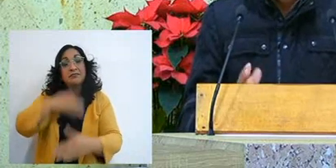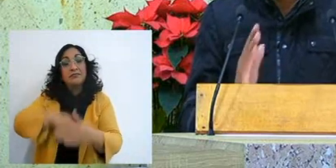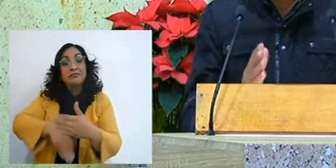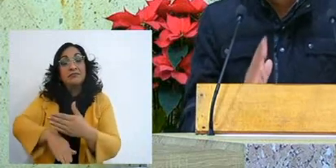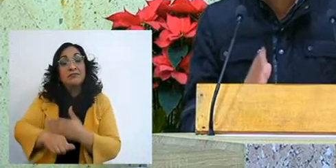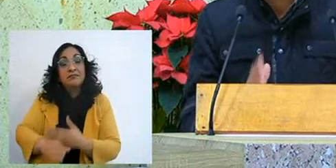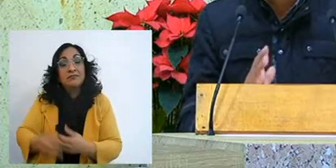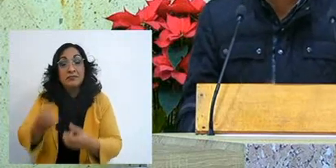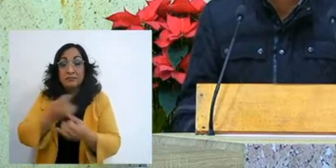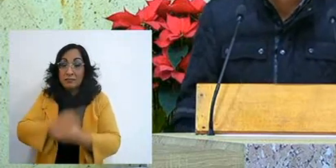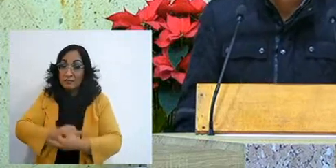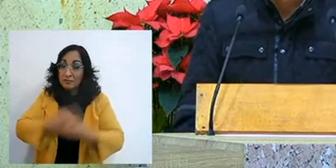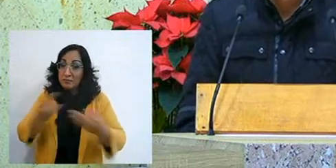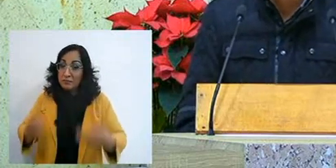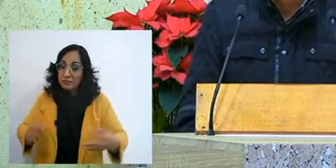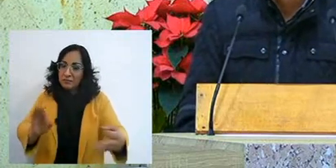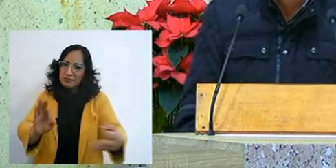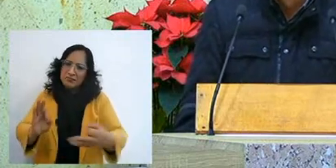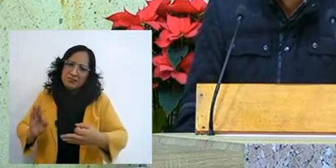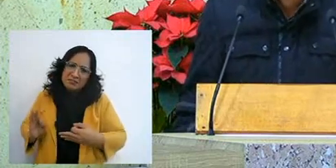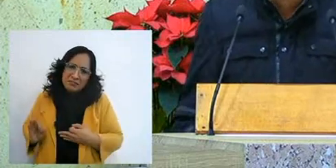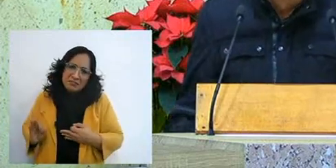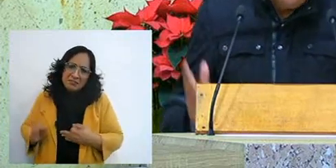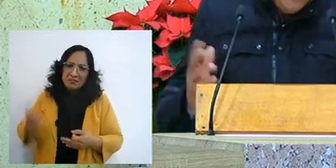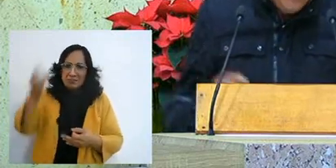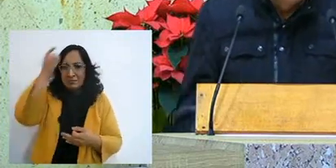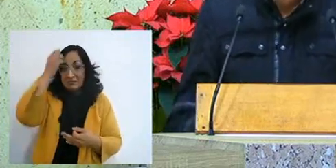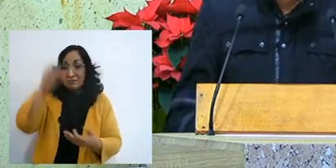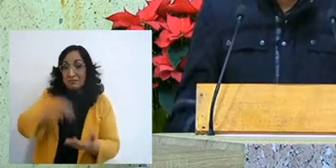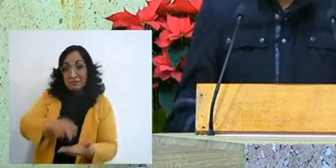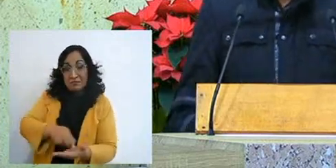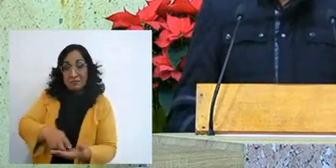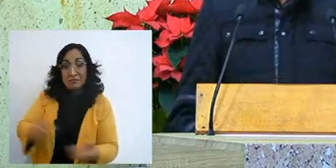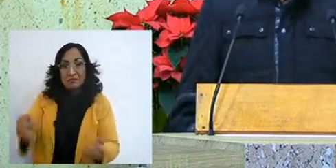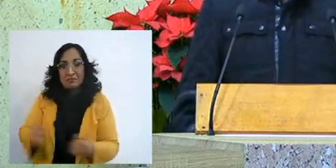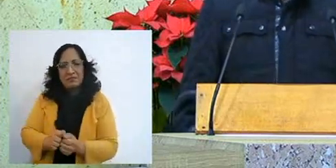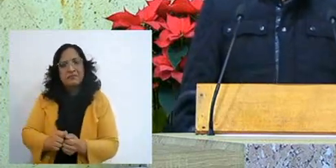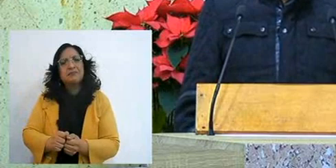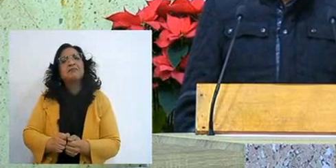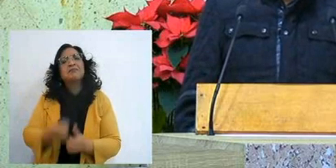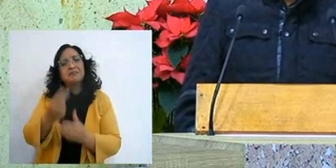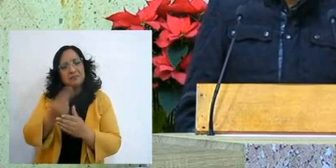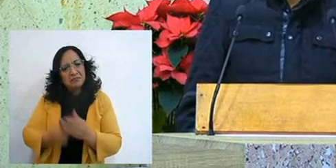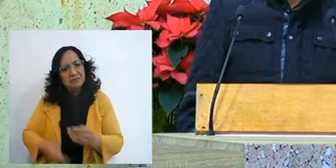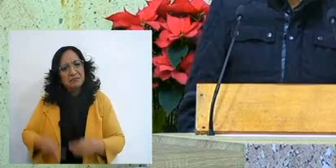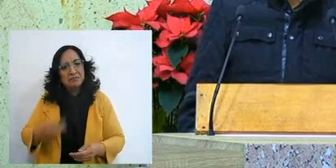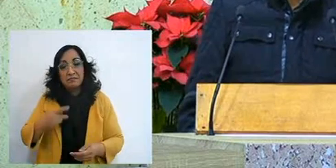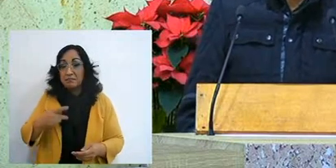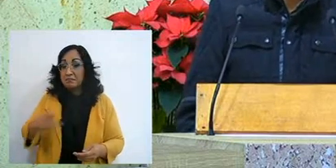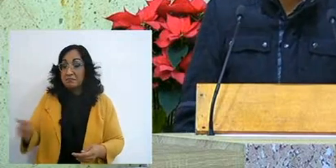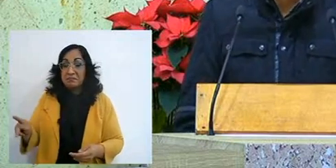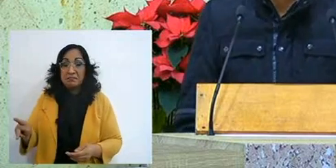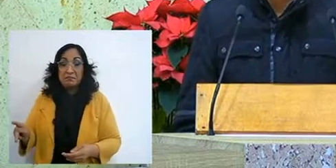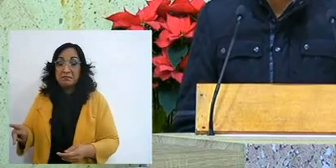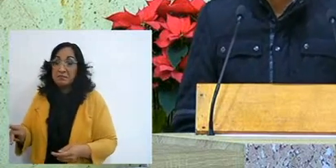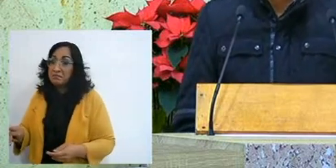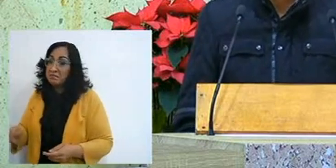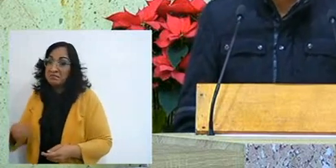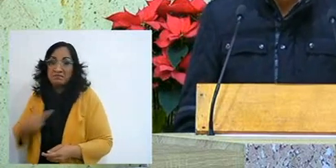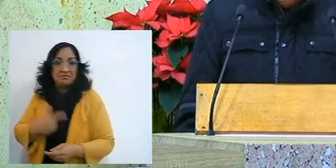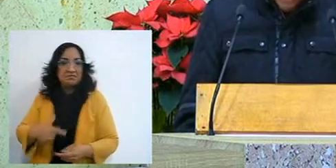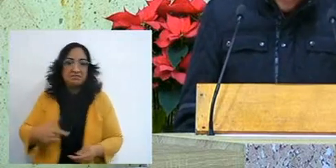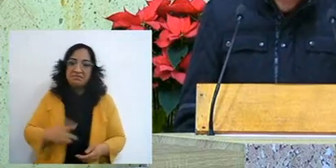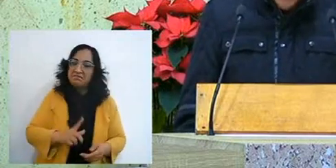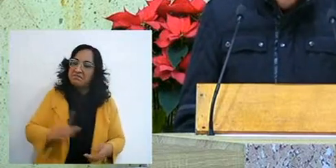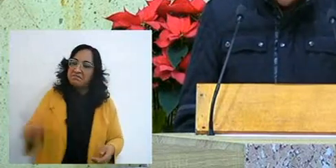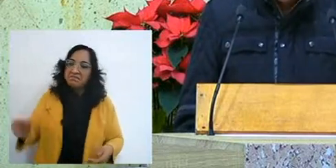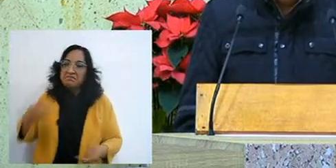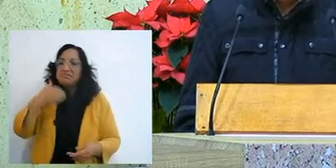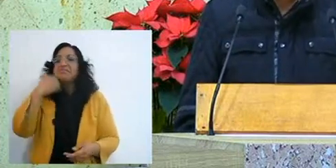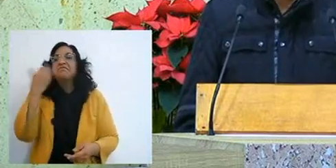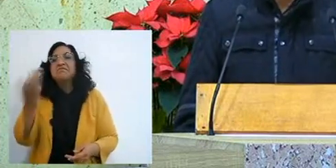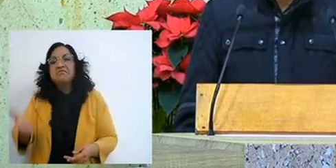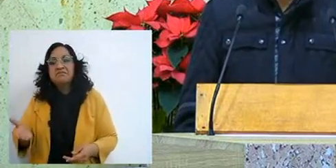and the Lord still walked with them, but they, my son, did not want to, they no longer wanted to,